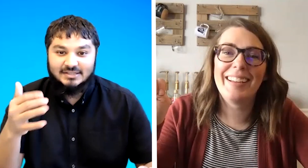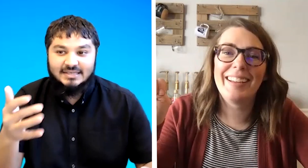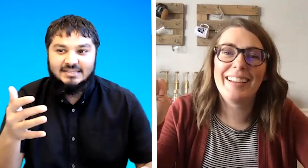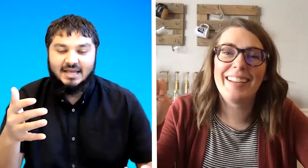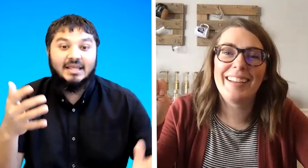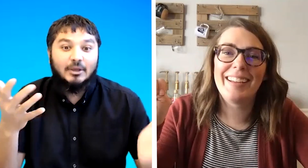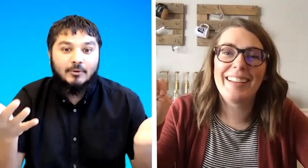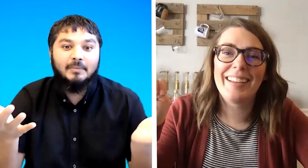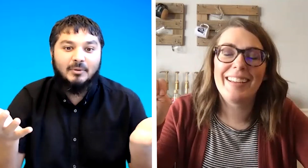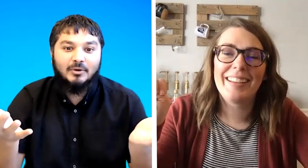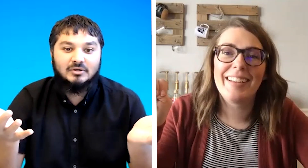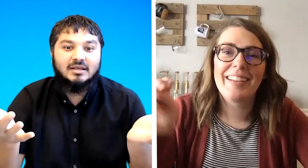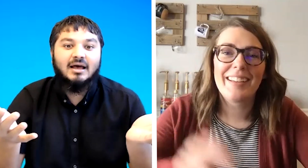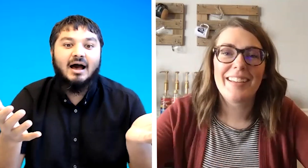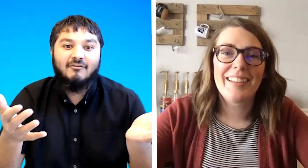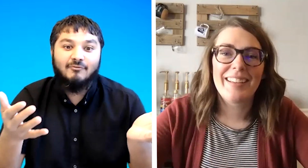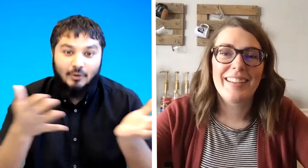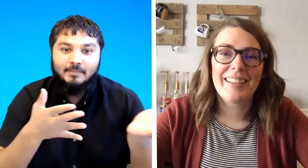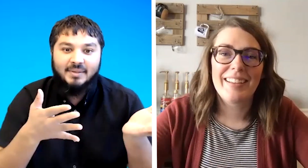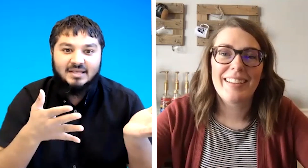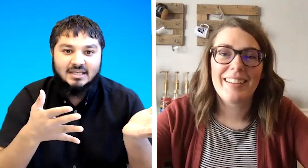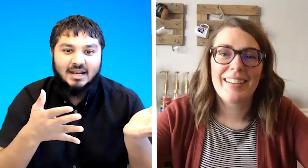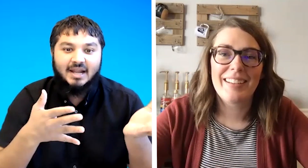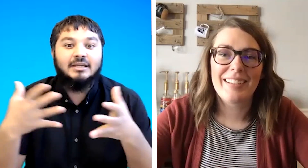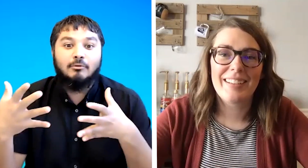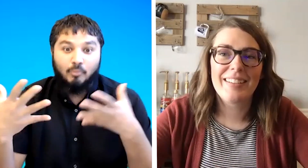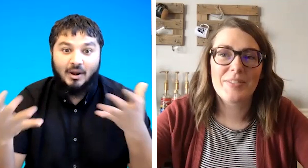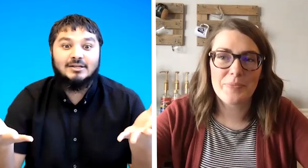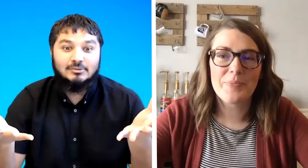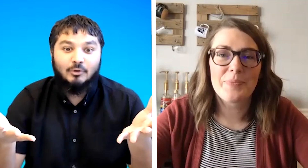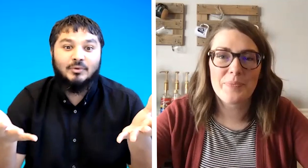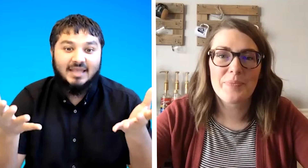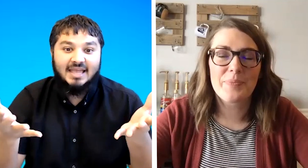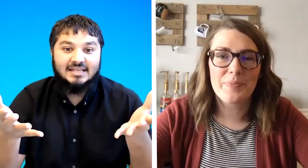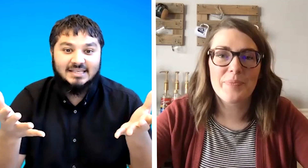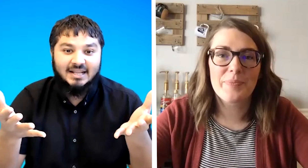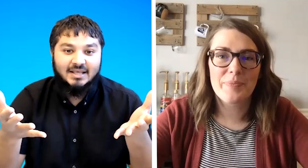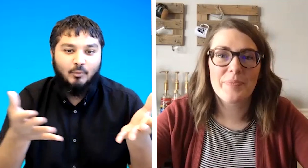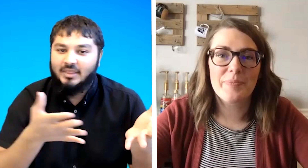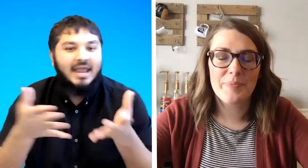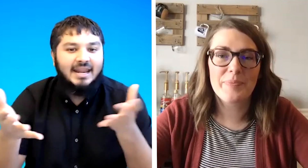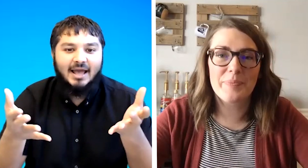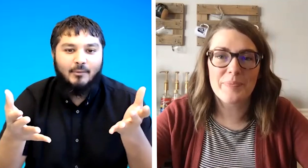easier it could be because i've learned bsn and i need to practice more with asl with any language